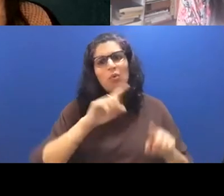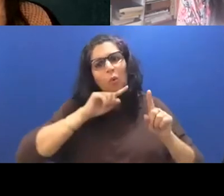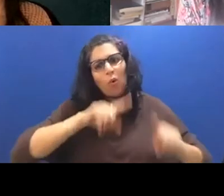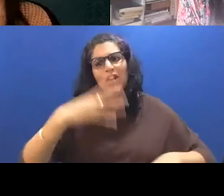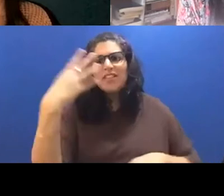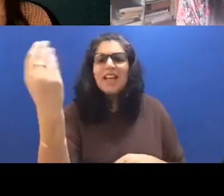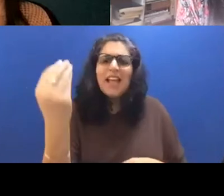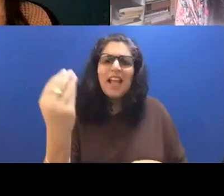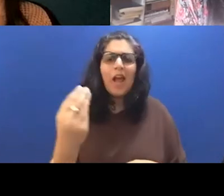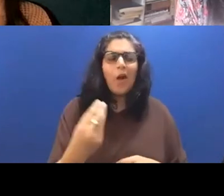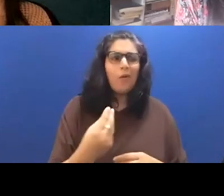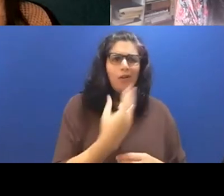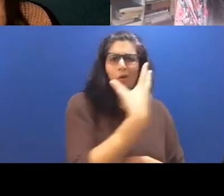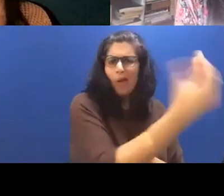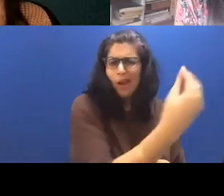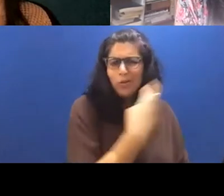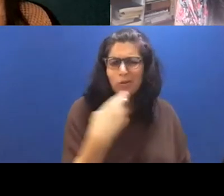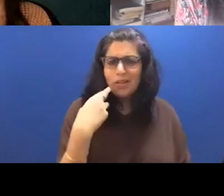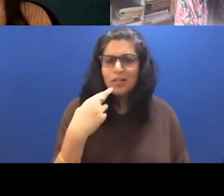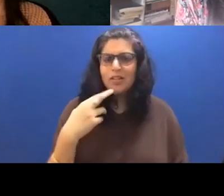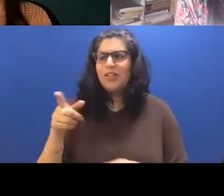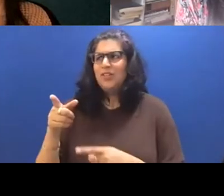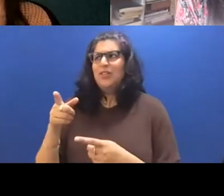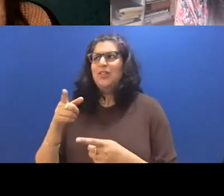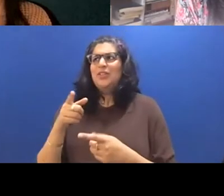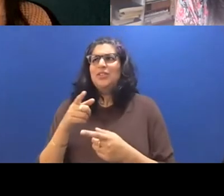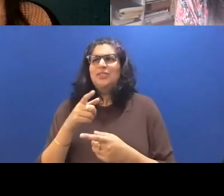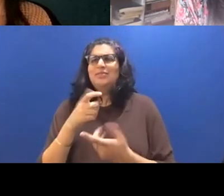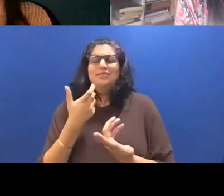okay, it's okay that I don't know how to cook, who cooks but then you know, when she gets